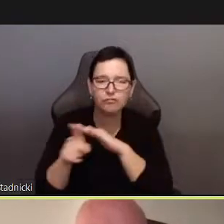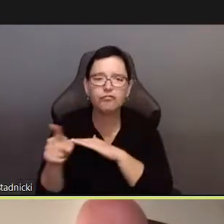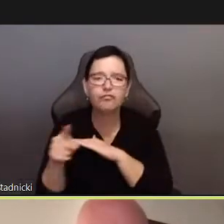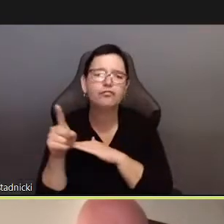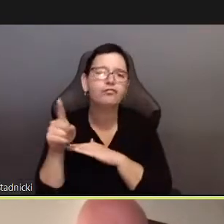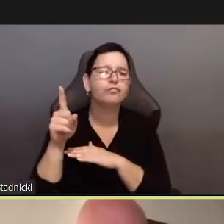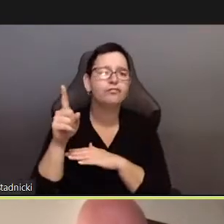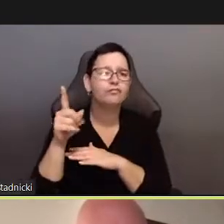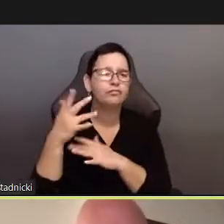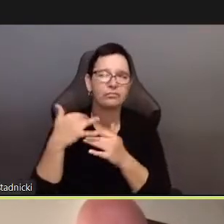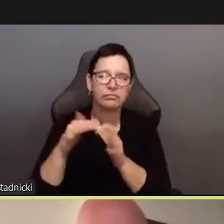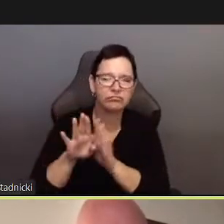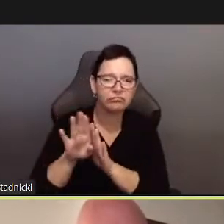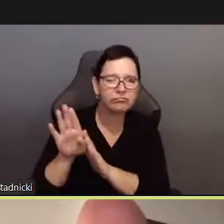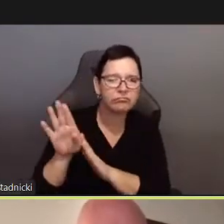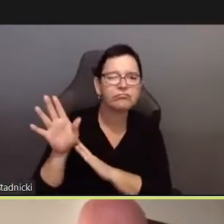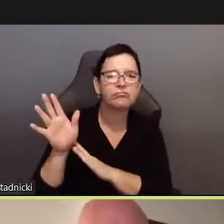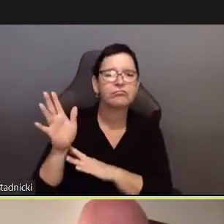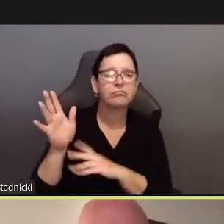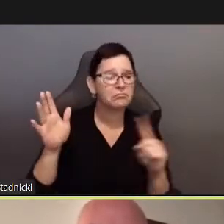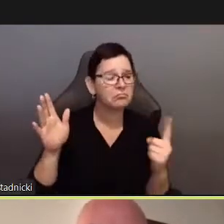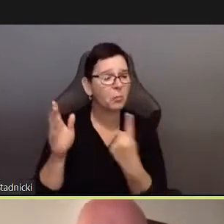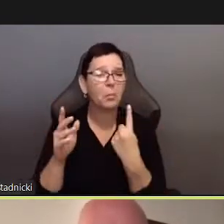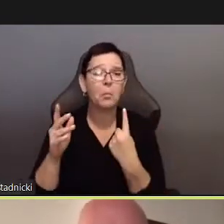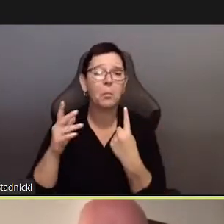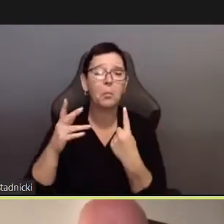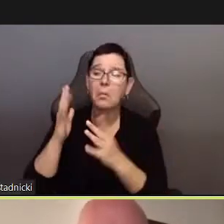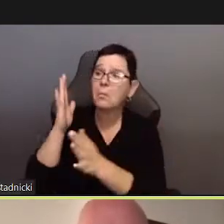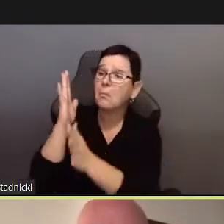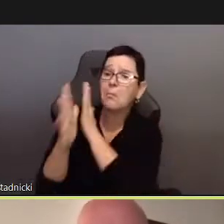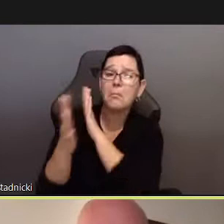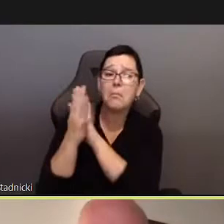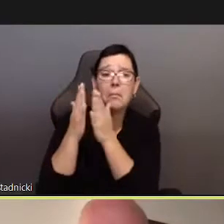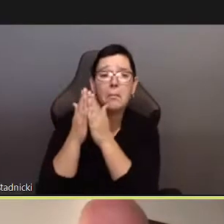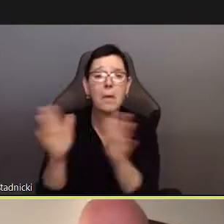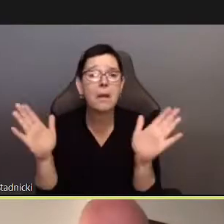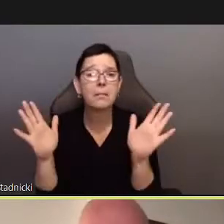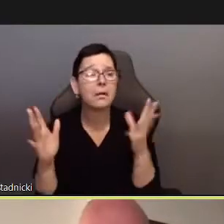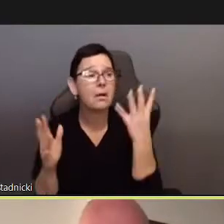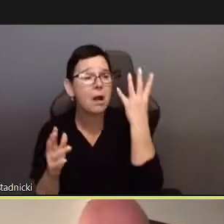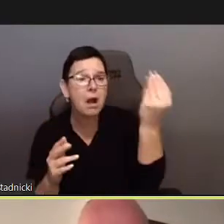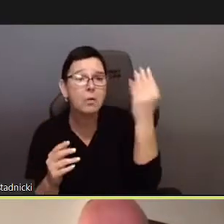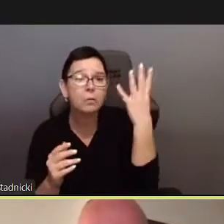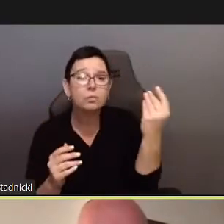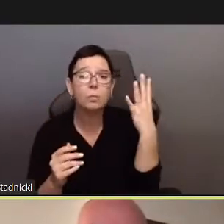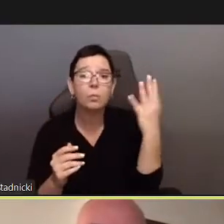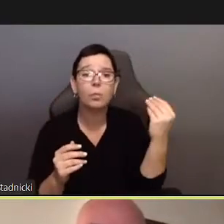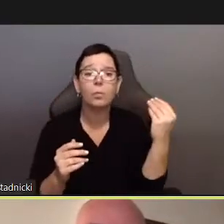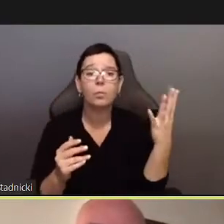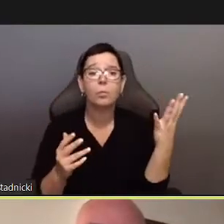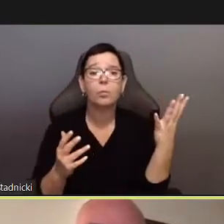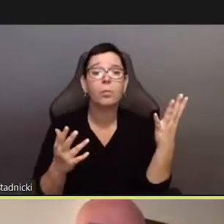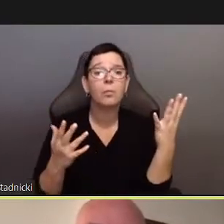Such as the sex club interiors would be labelled “To give away” and the boxed items on the sidewalk would be titled “Being alone."